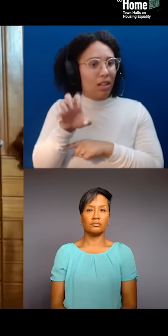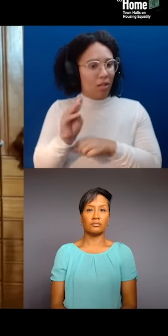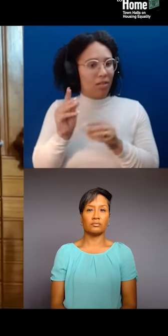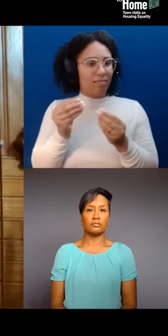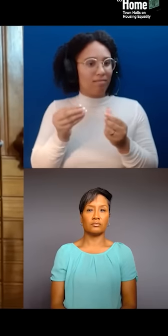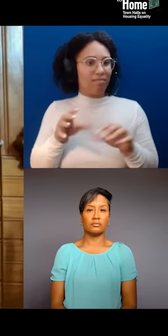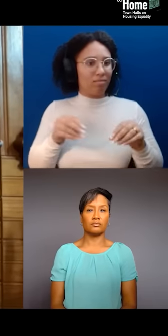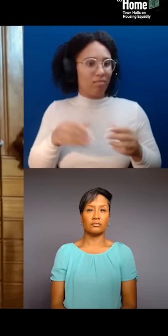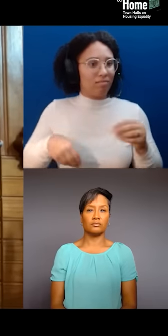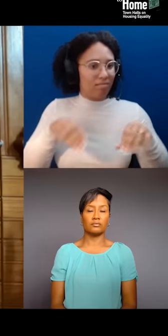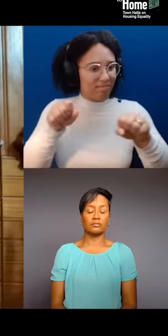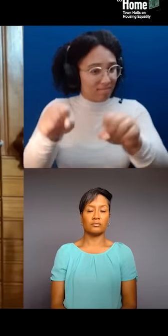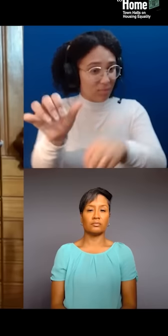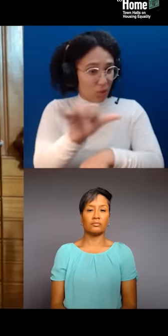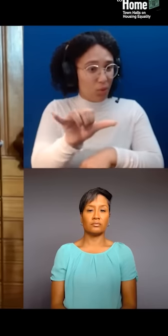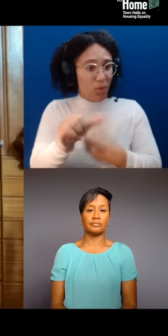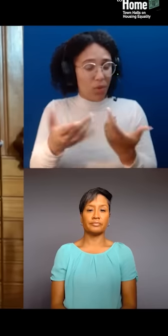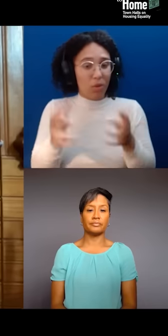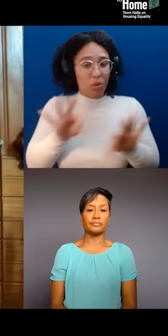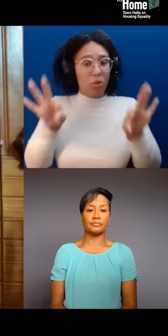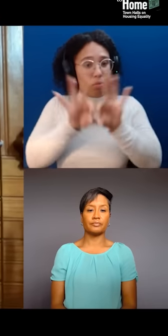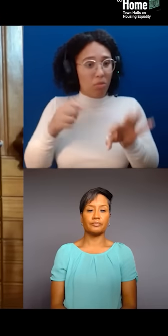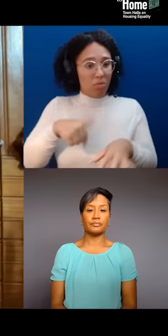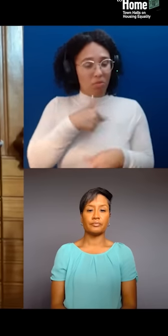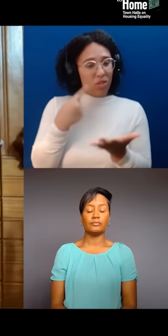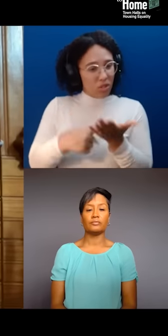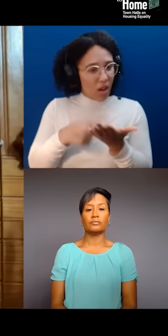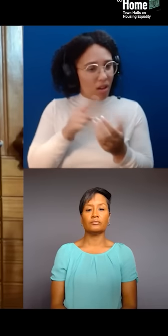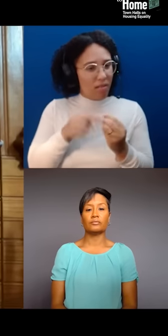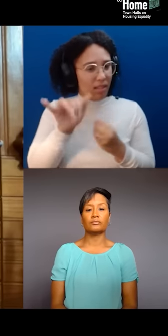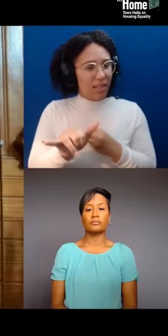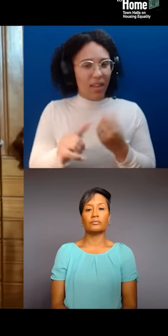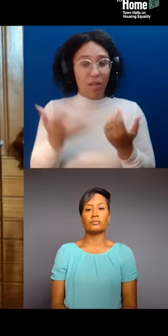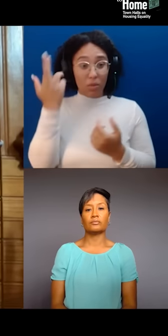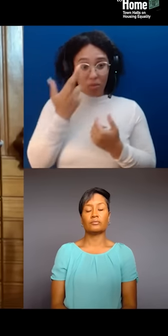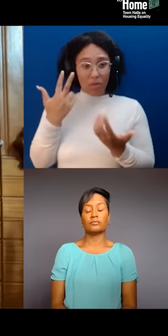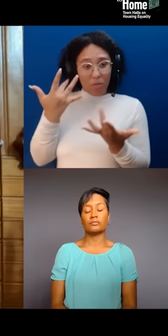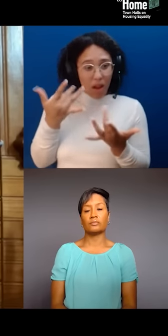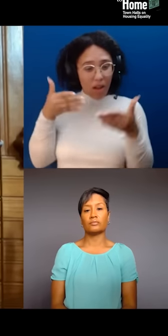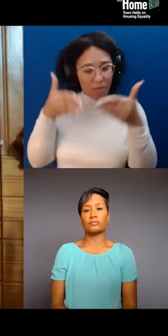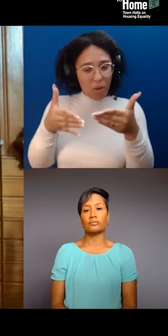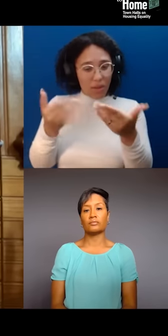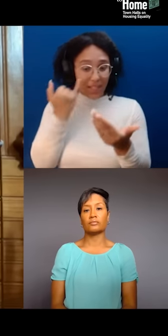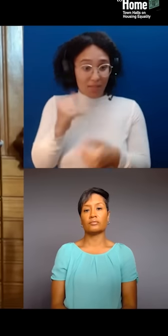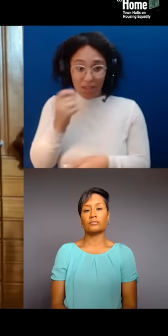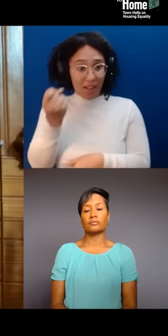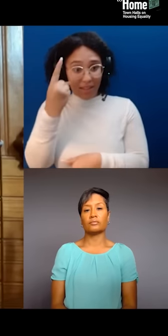and foreground that is because how then, if we don't understand that, how then can we work towards indigenous placemaking?